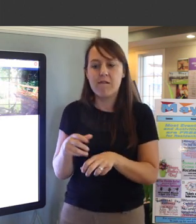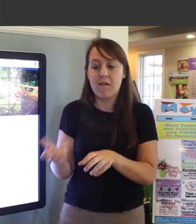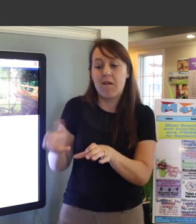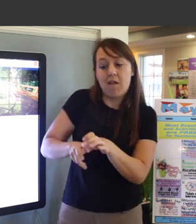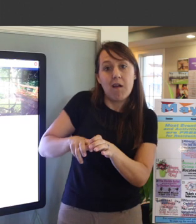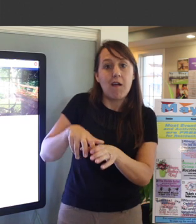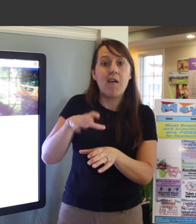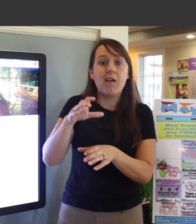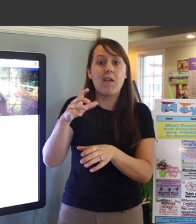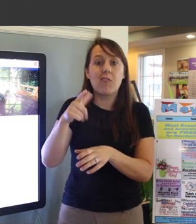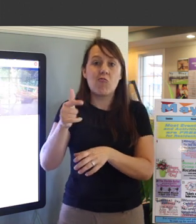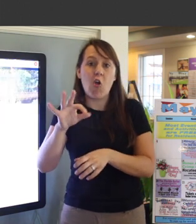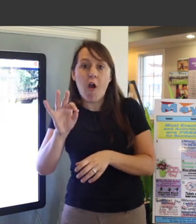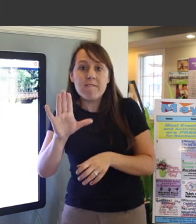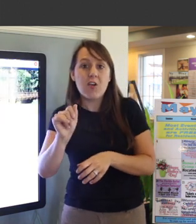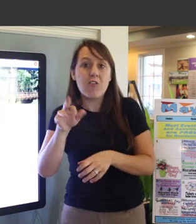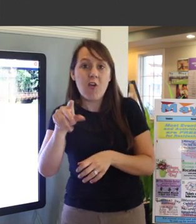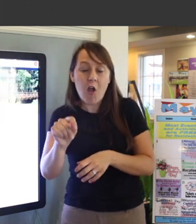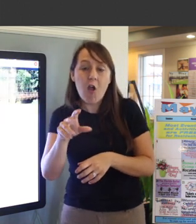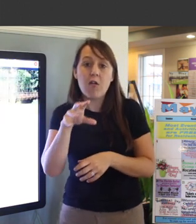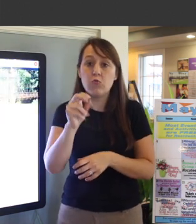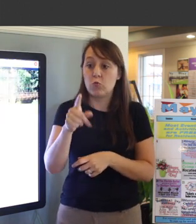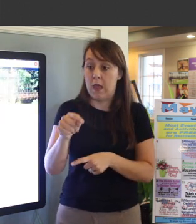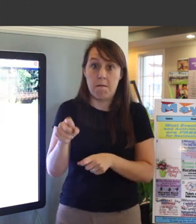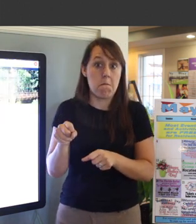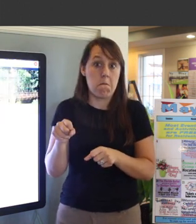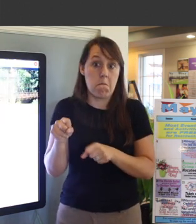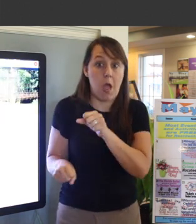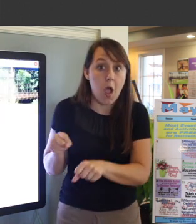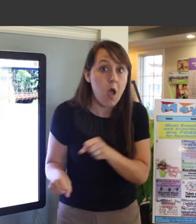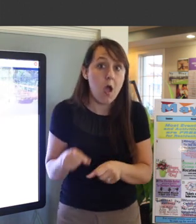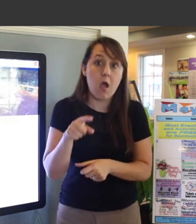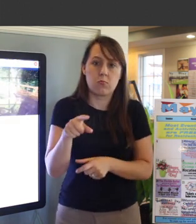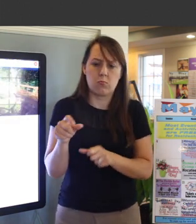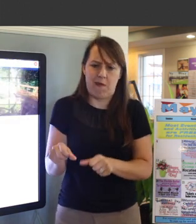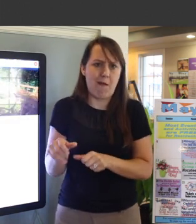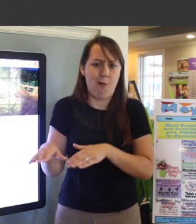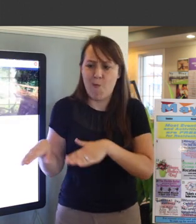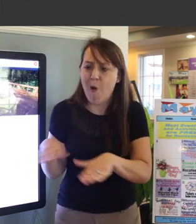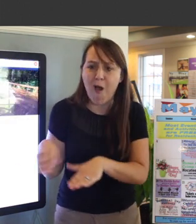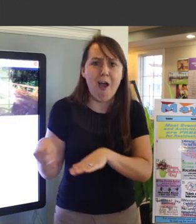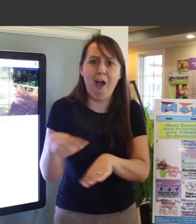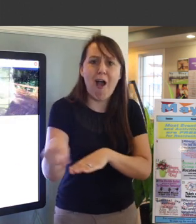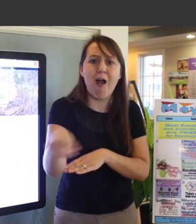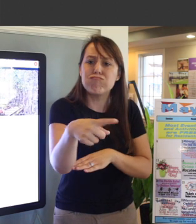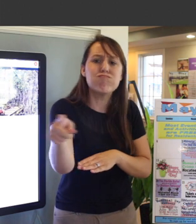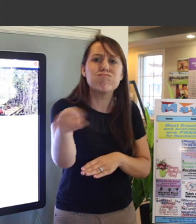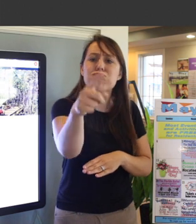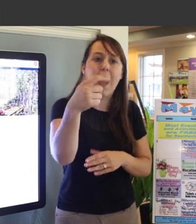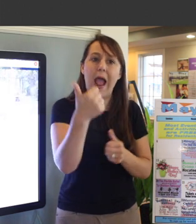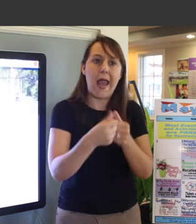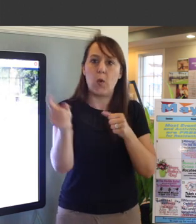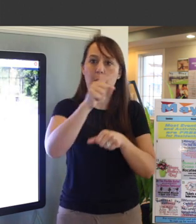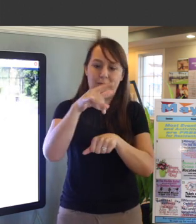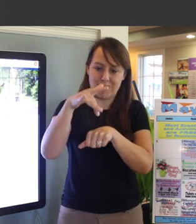You can bike it. You can walk it. You can run it So you can get anywhere in Nocatee via this trail system